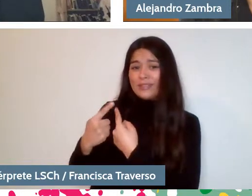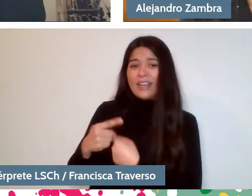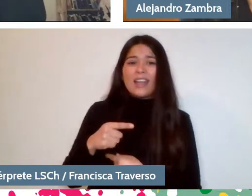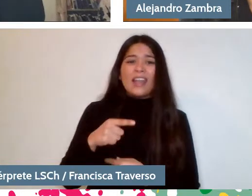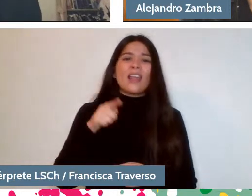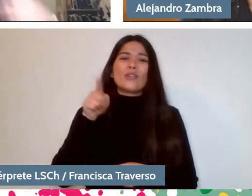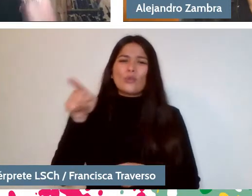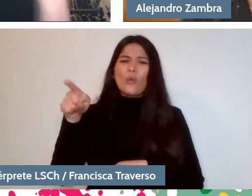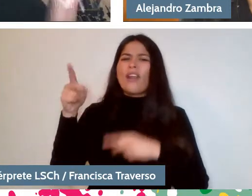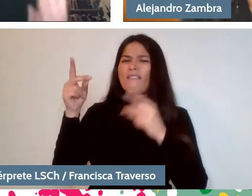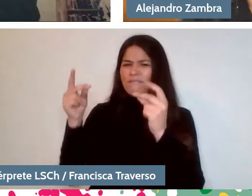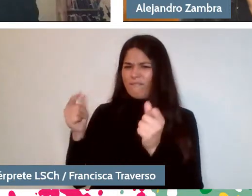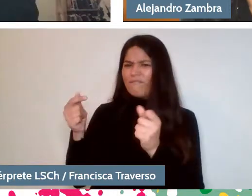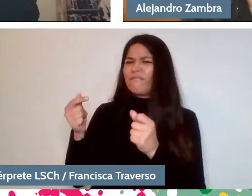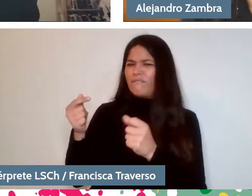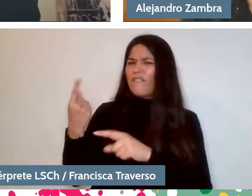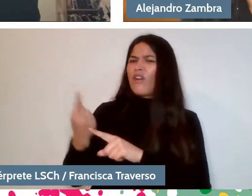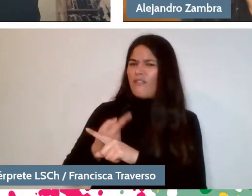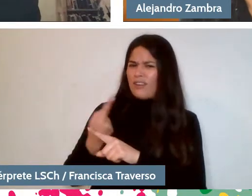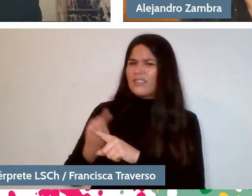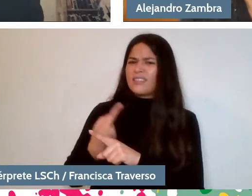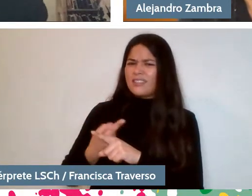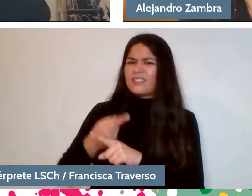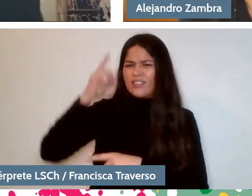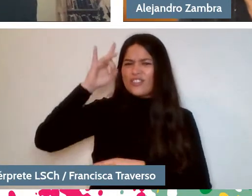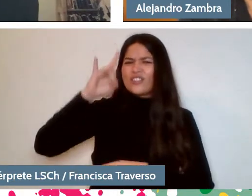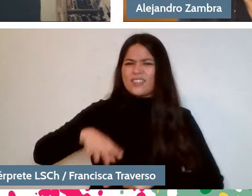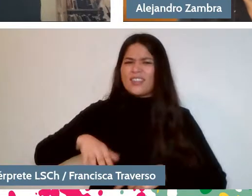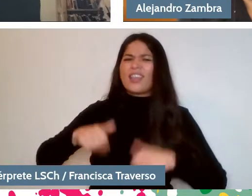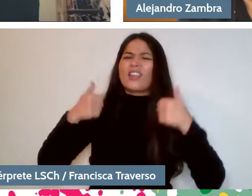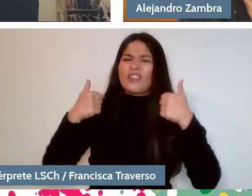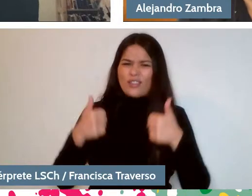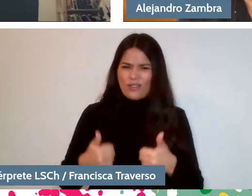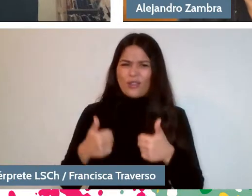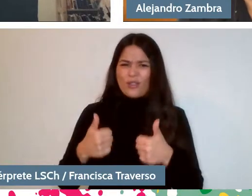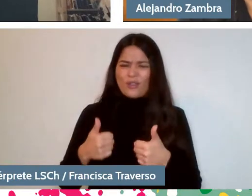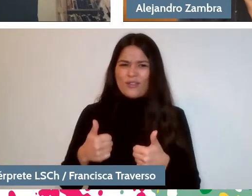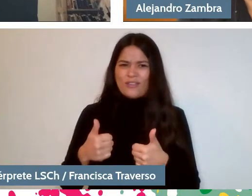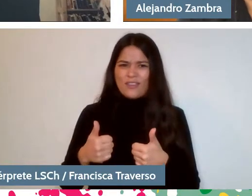so I know it will work out, all thanks to him.